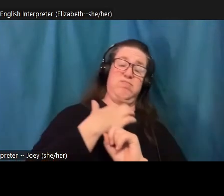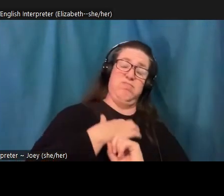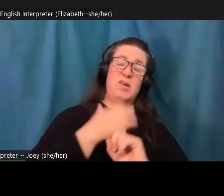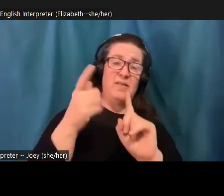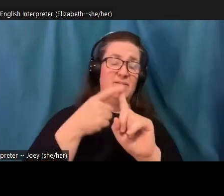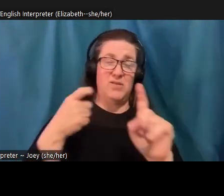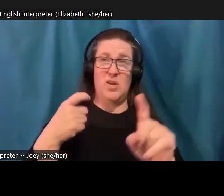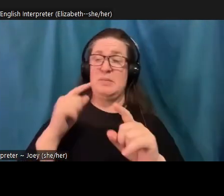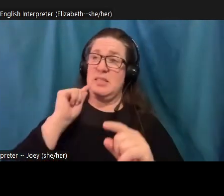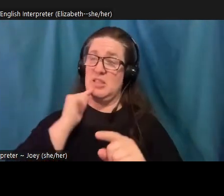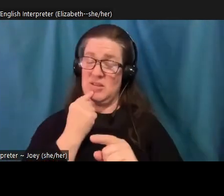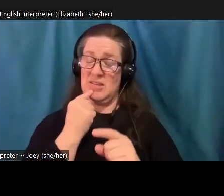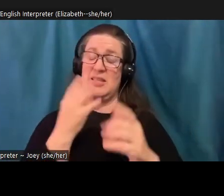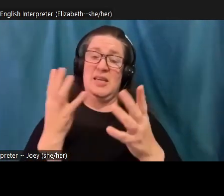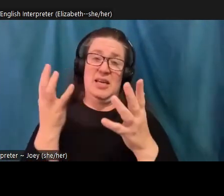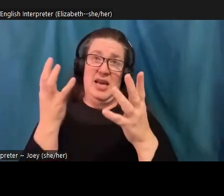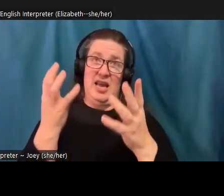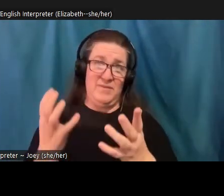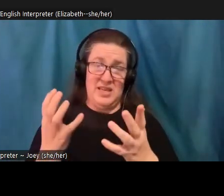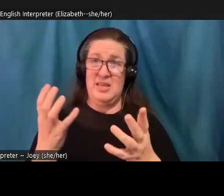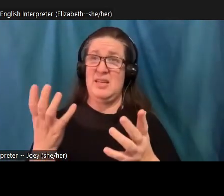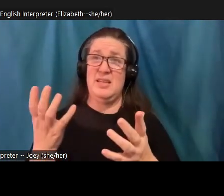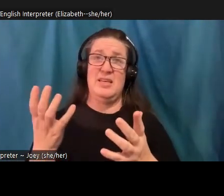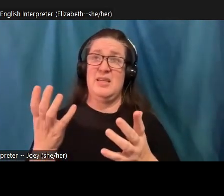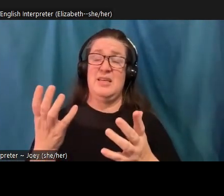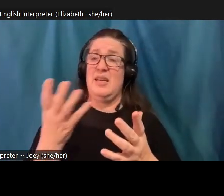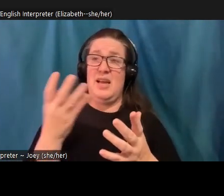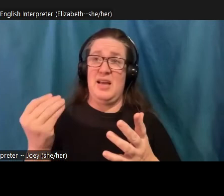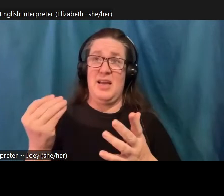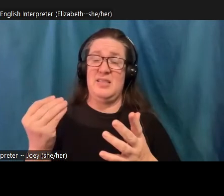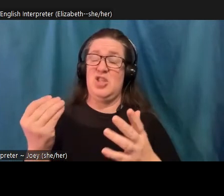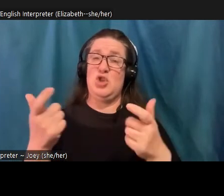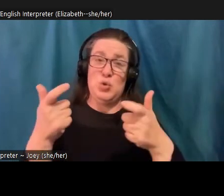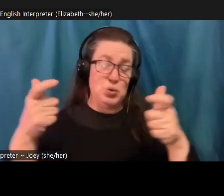scale of the, of the way that we are perceiving the problem. And